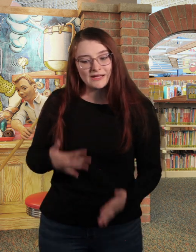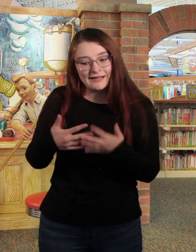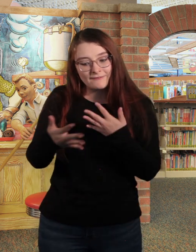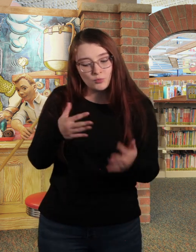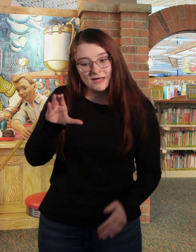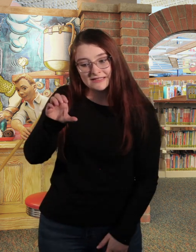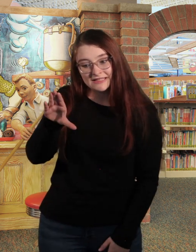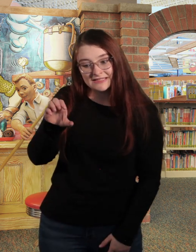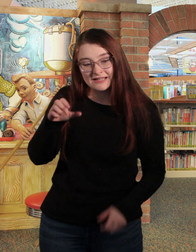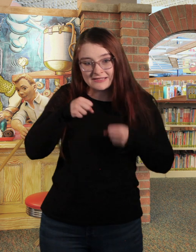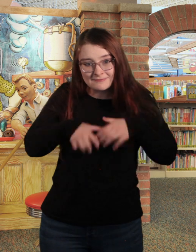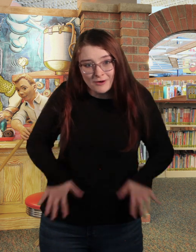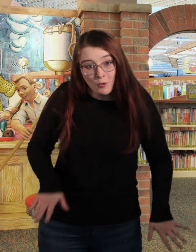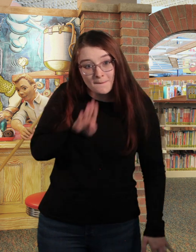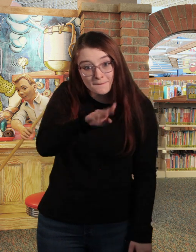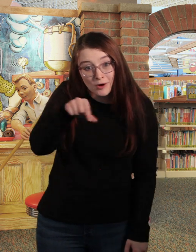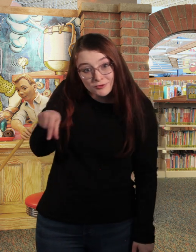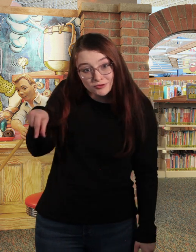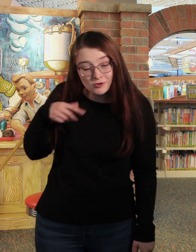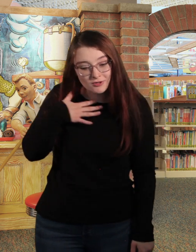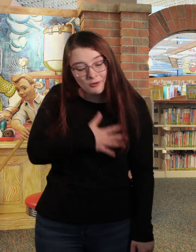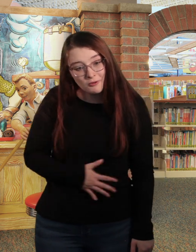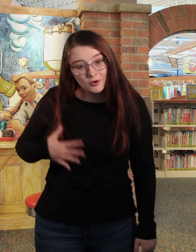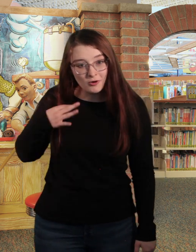even when Cece Woodman spilled barbecue sauce all over herself.